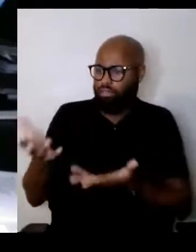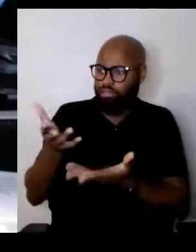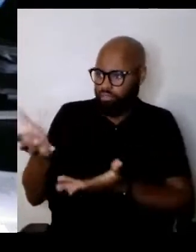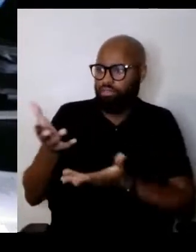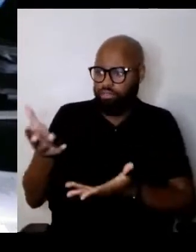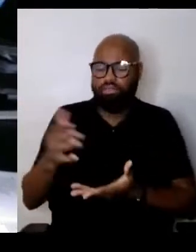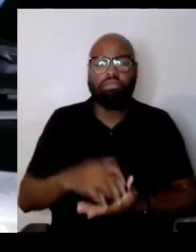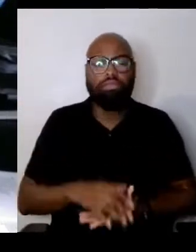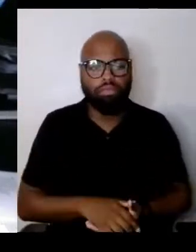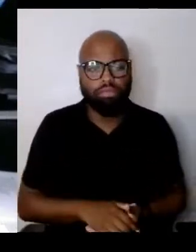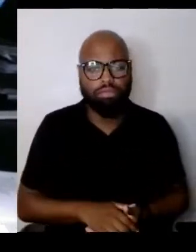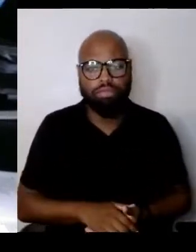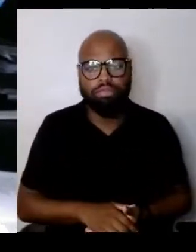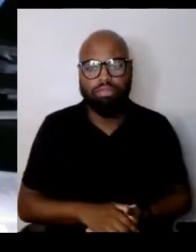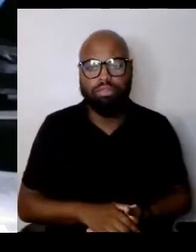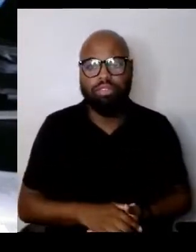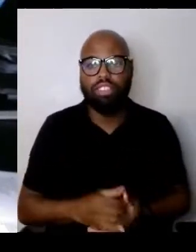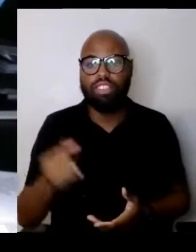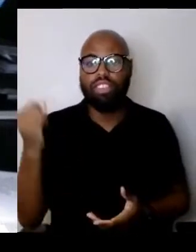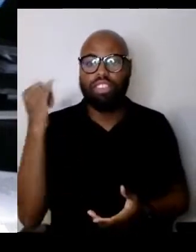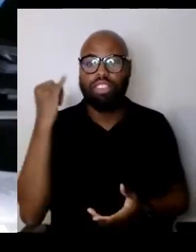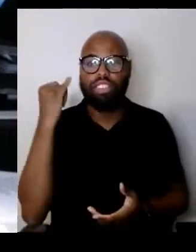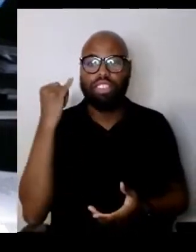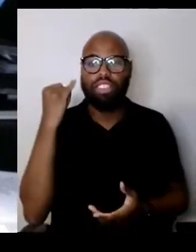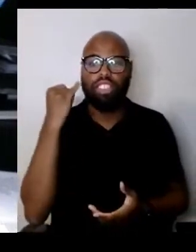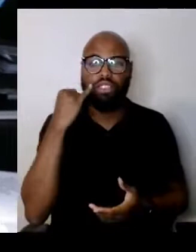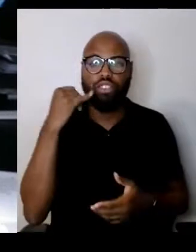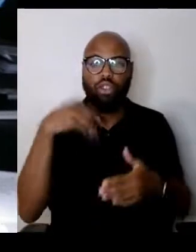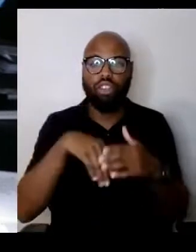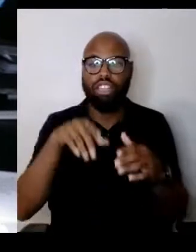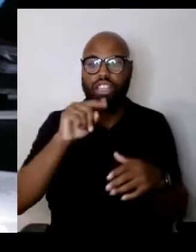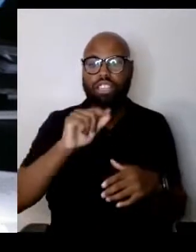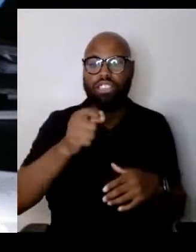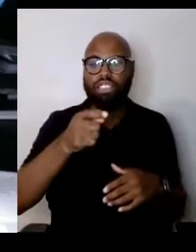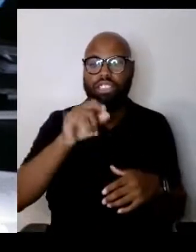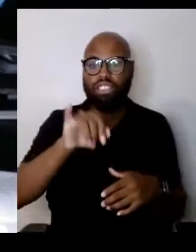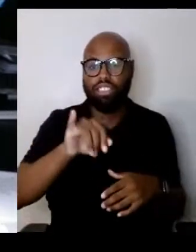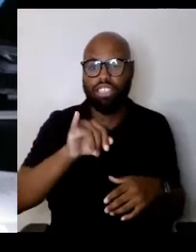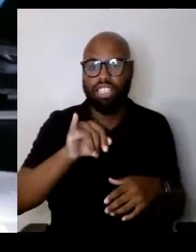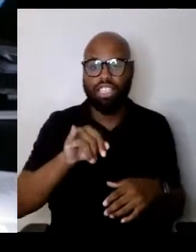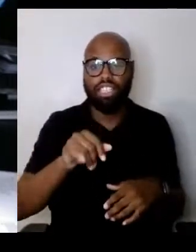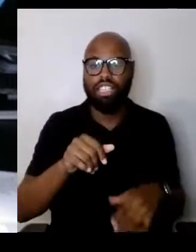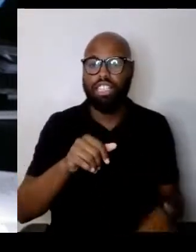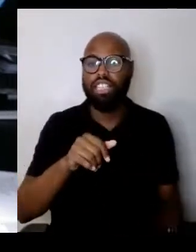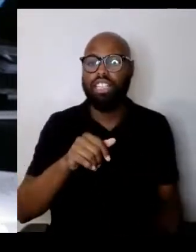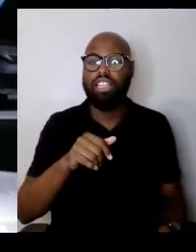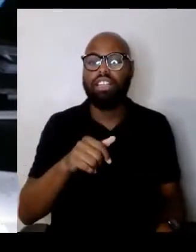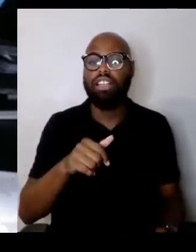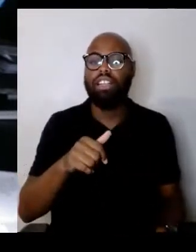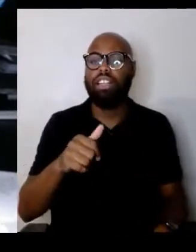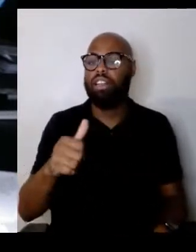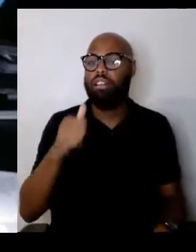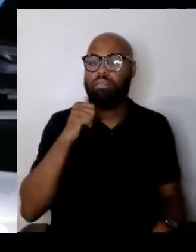if you went into a taxi, you better not sit in the back seat because the driver would say to you,